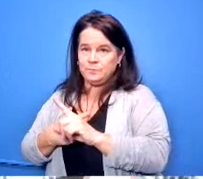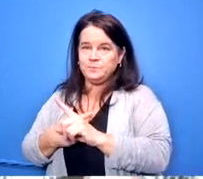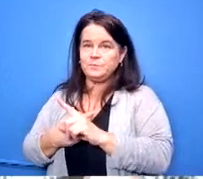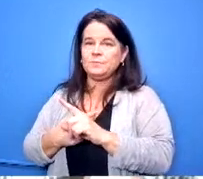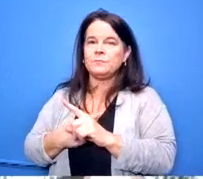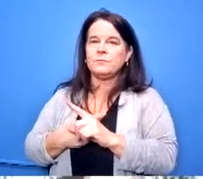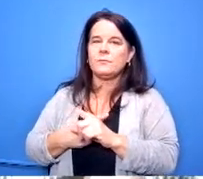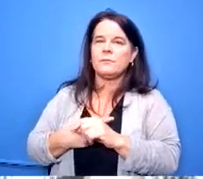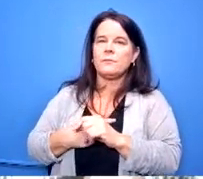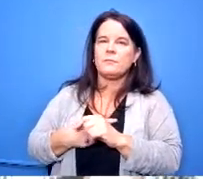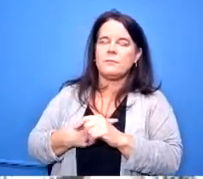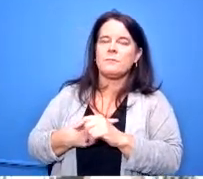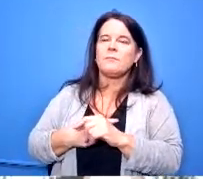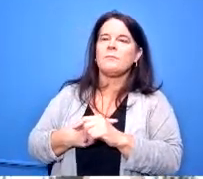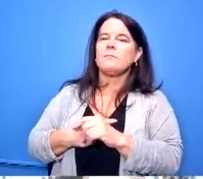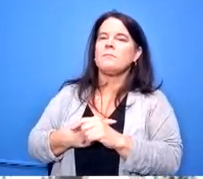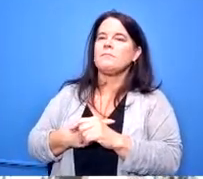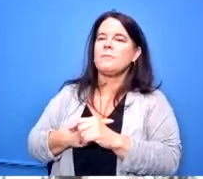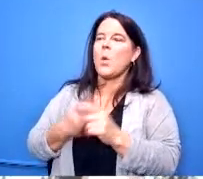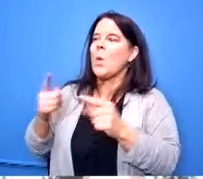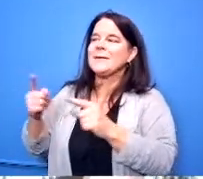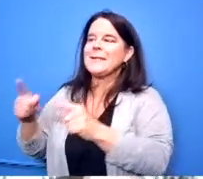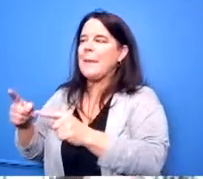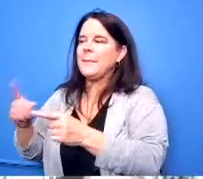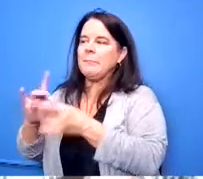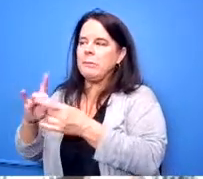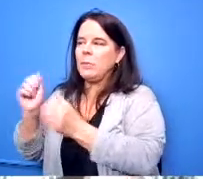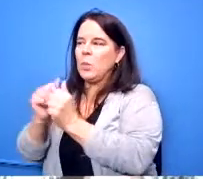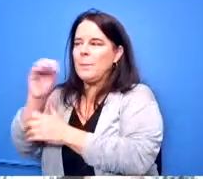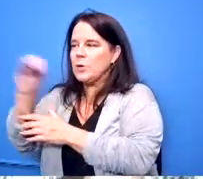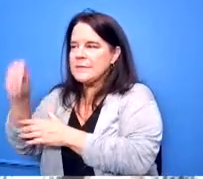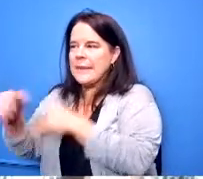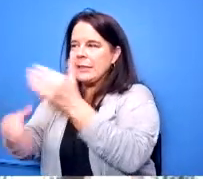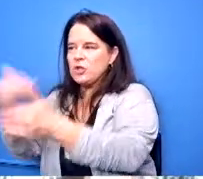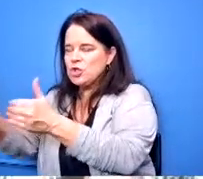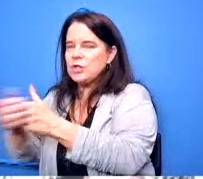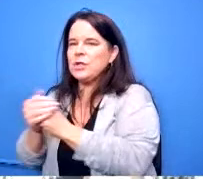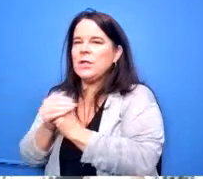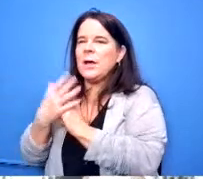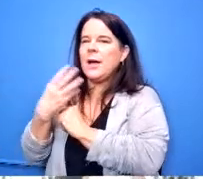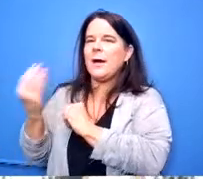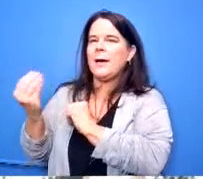they stand percentage-wise on inclusion and then also to show us you know all the background and